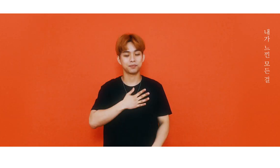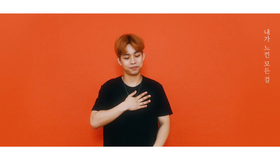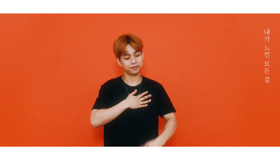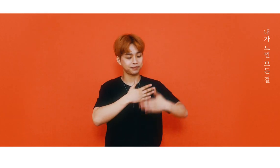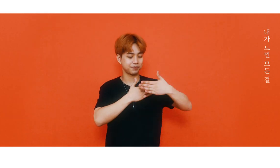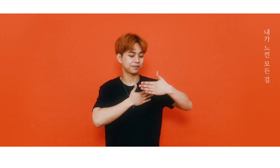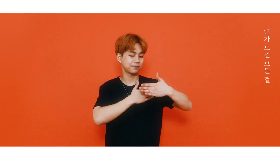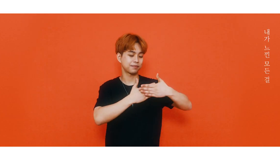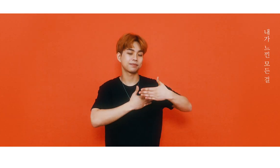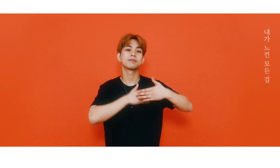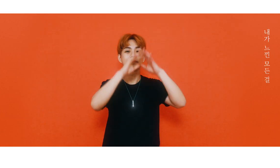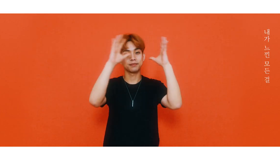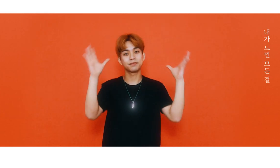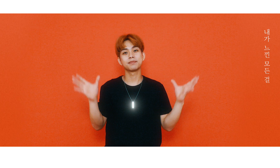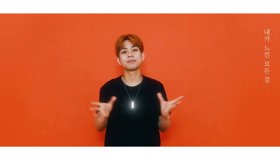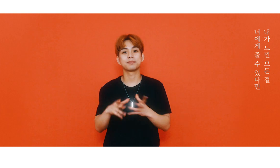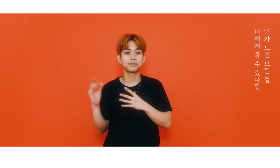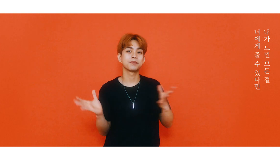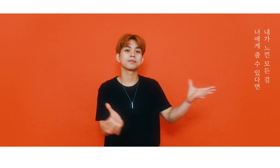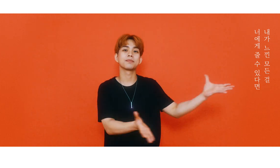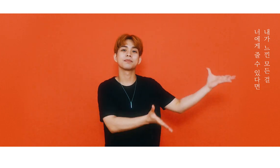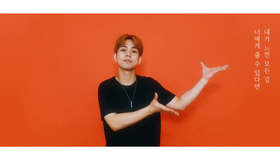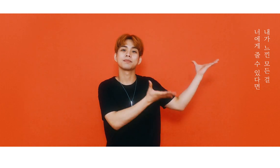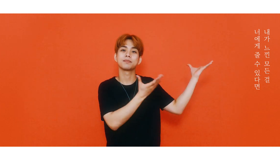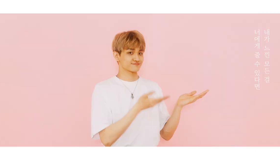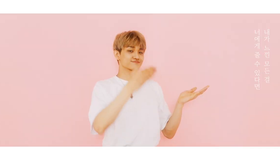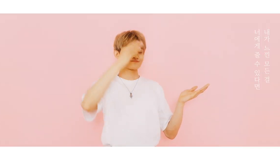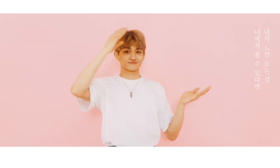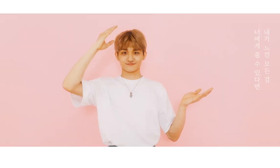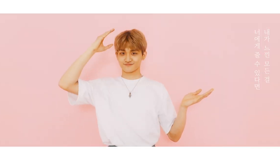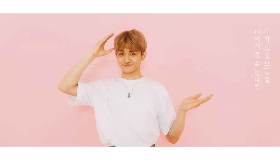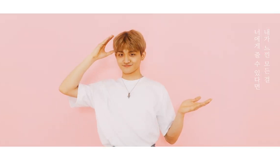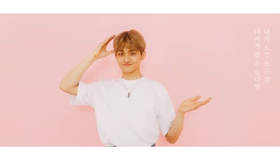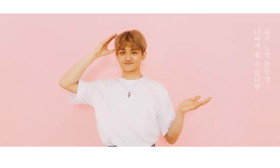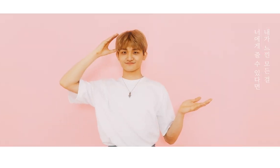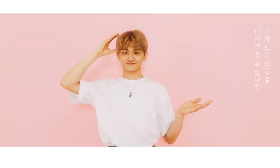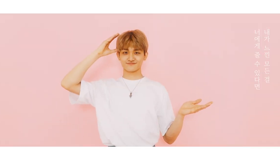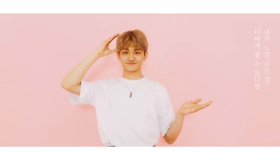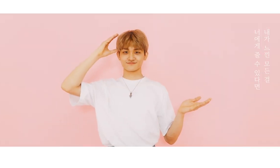If I could give you everything I felt